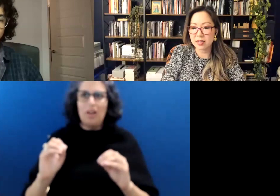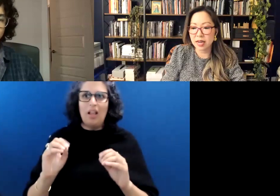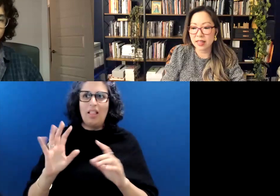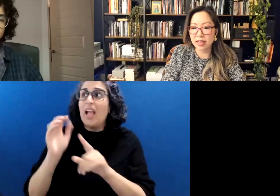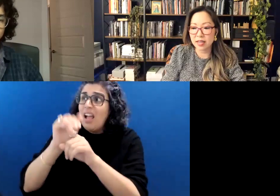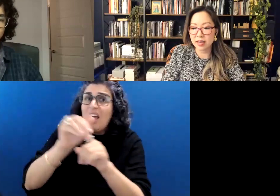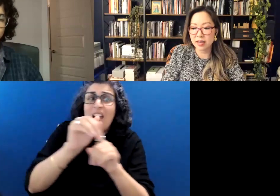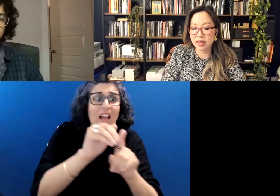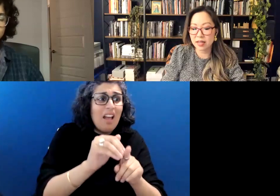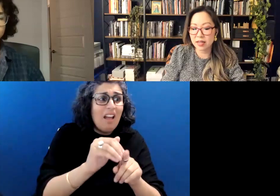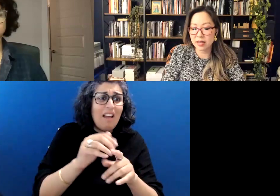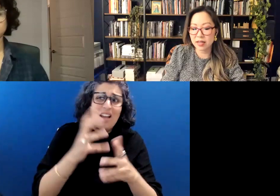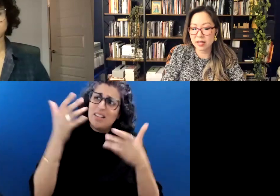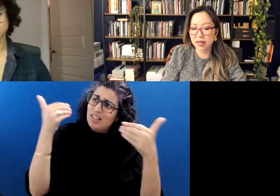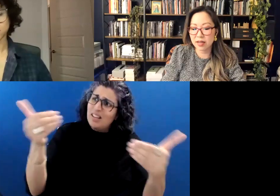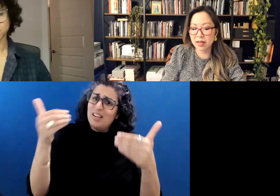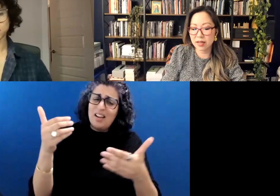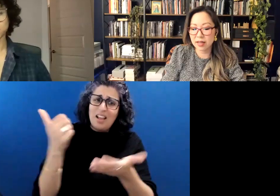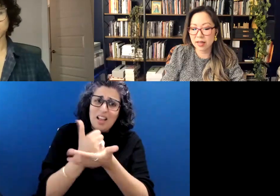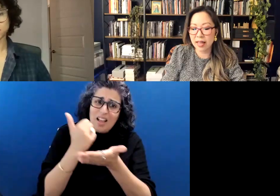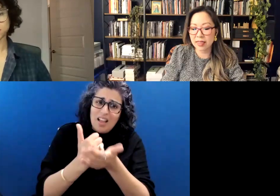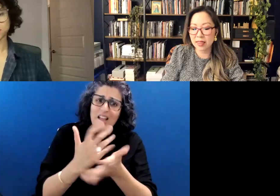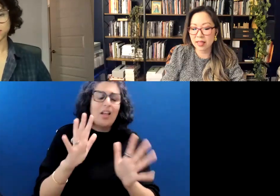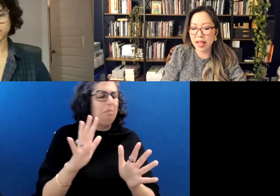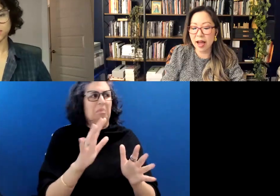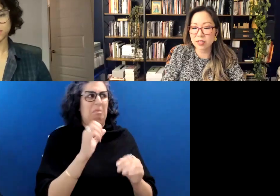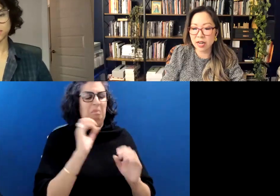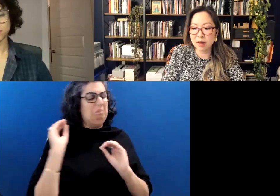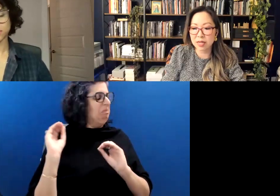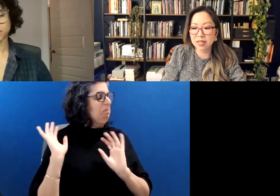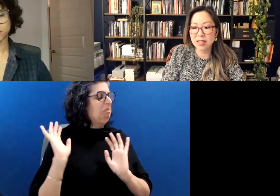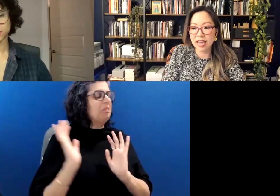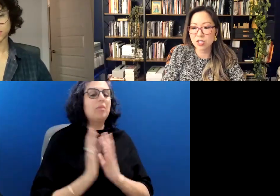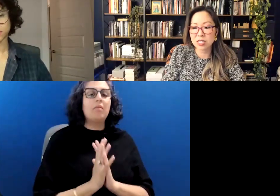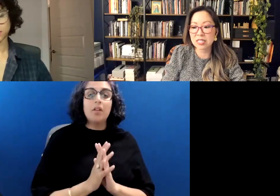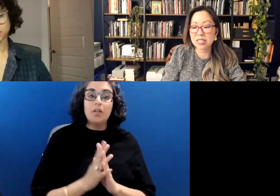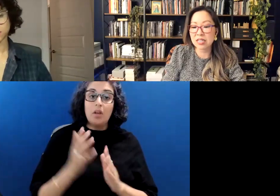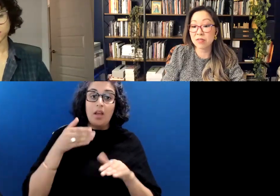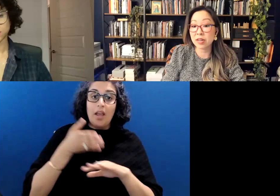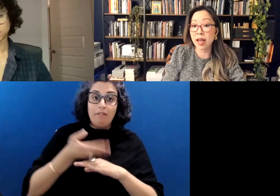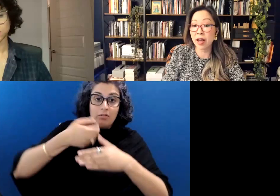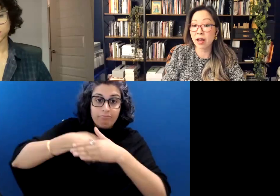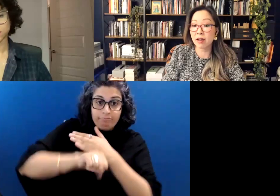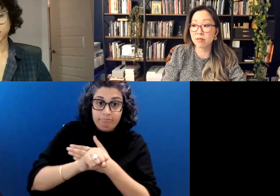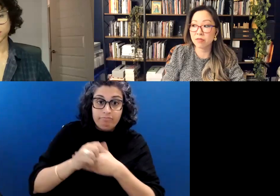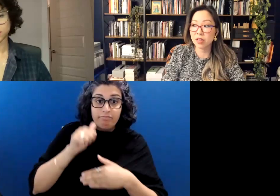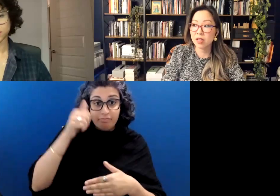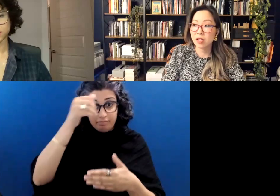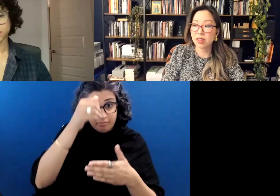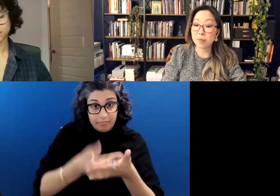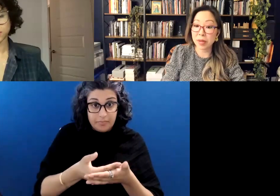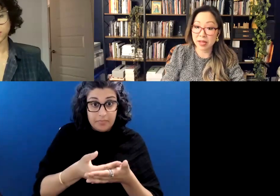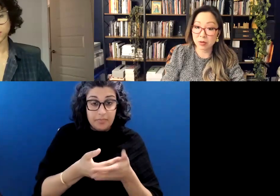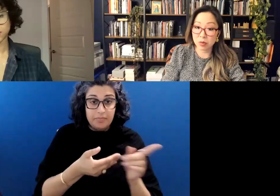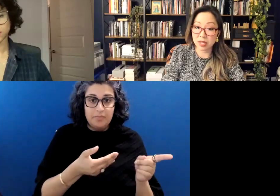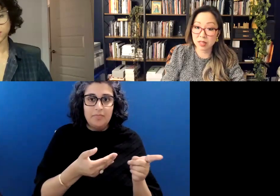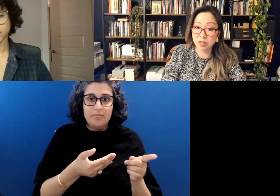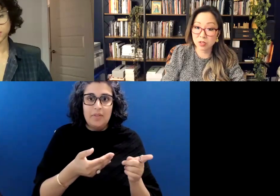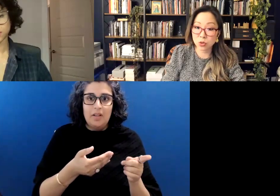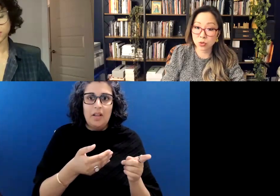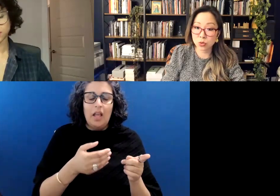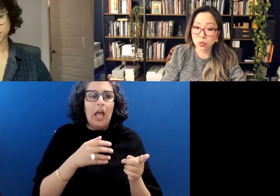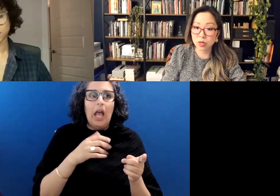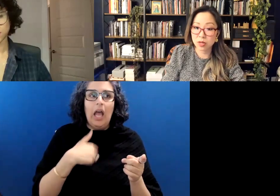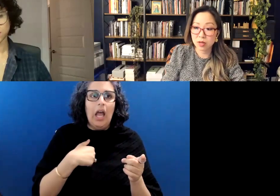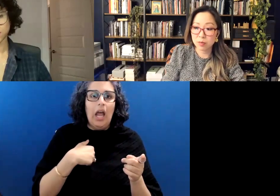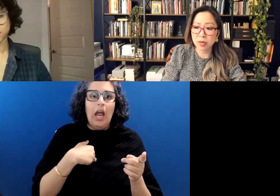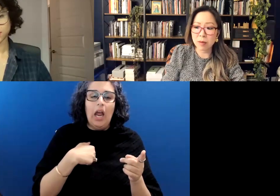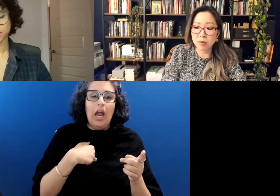And I think after I had my son like, I just didn't even have the bandwidth to be able